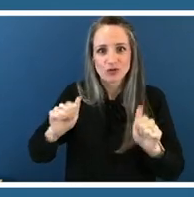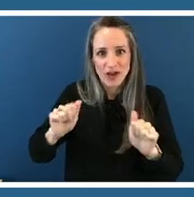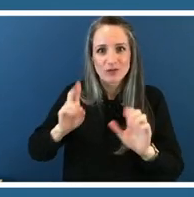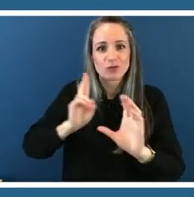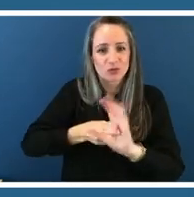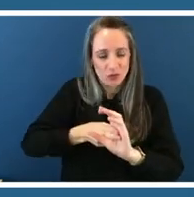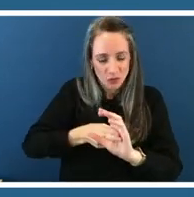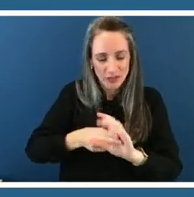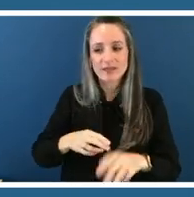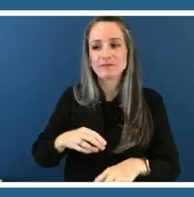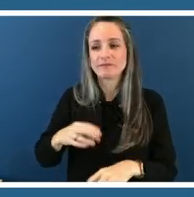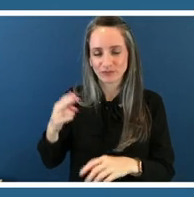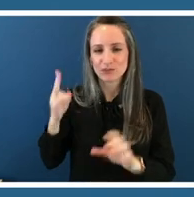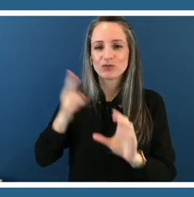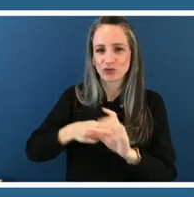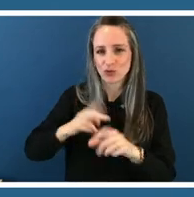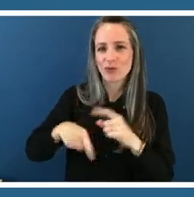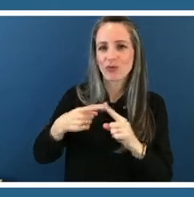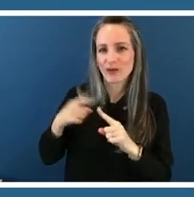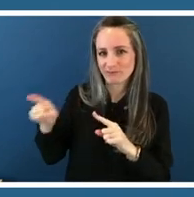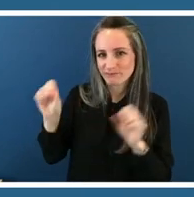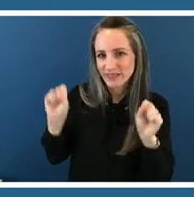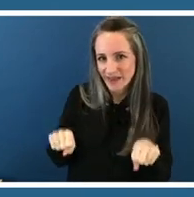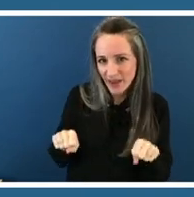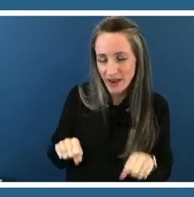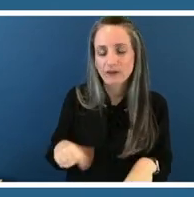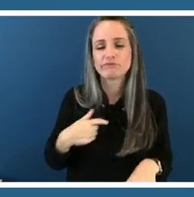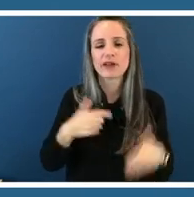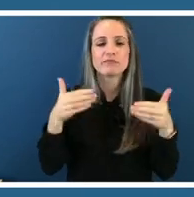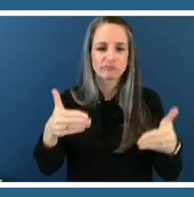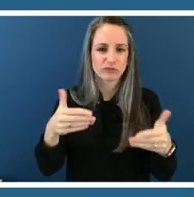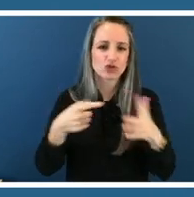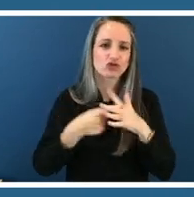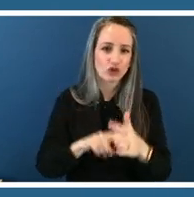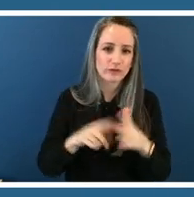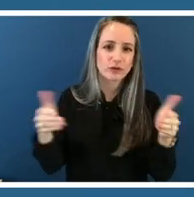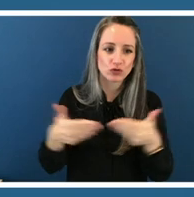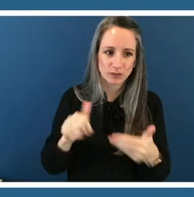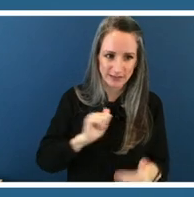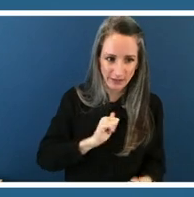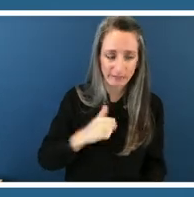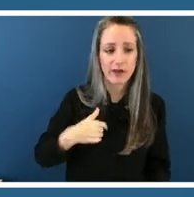computer um but i'll go ahead and start introduce